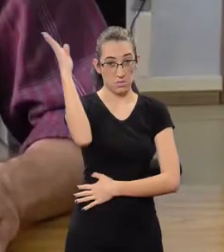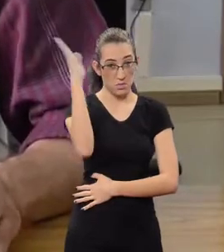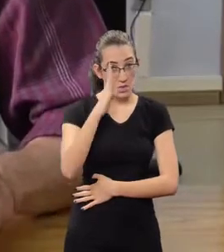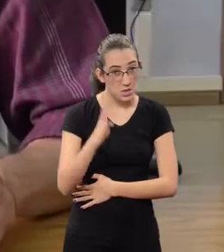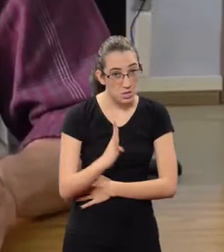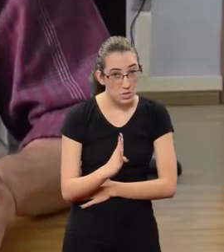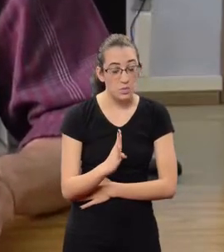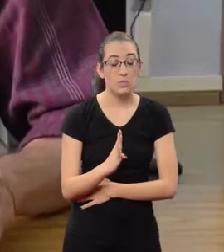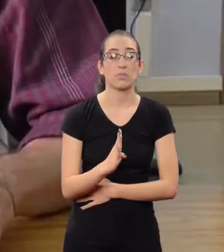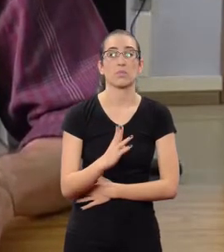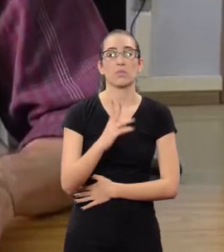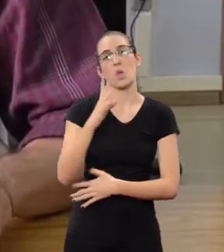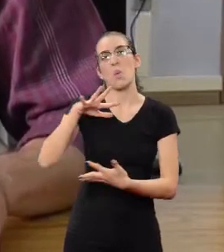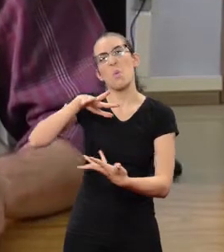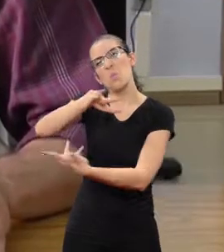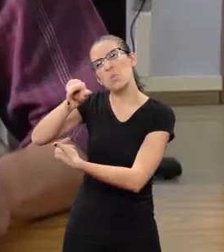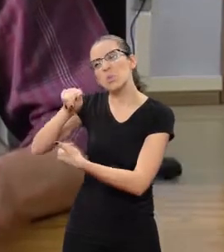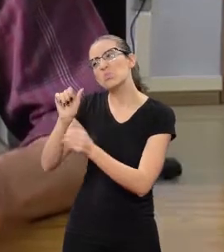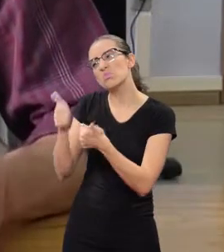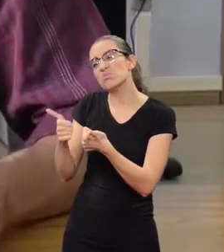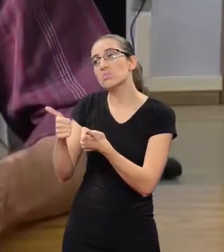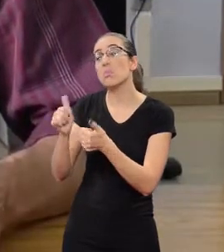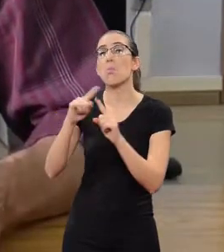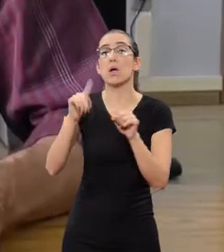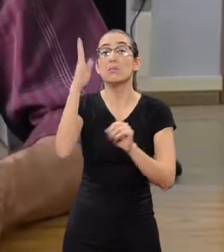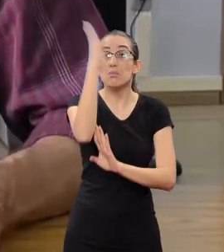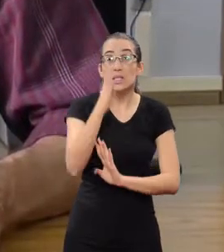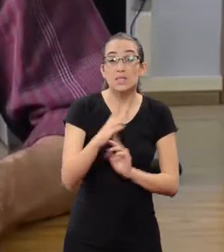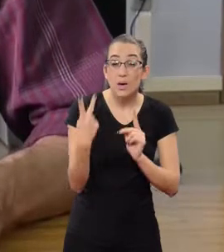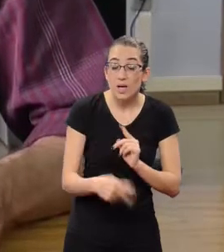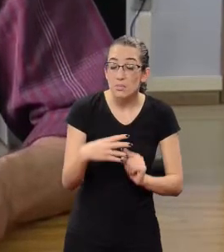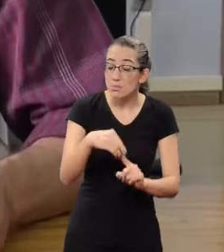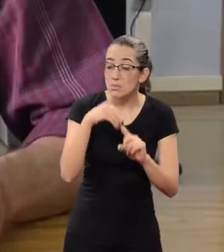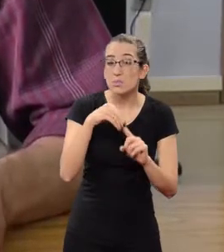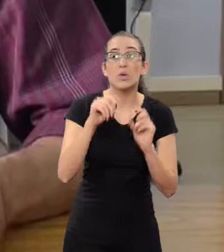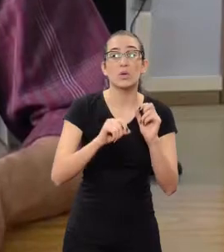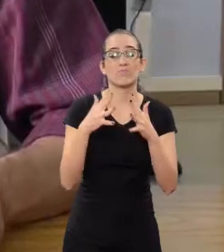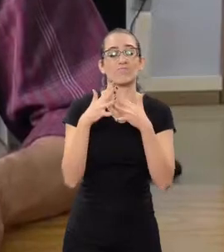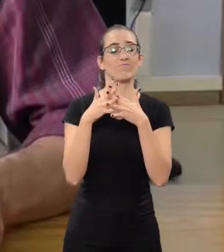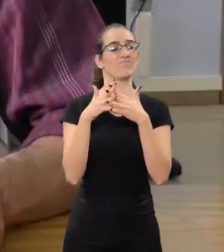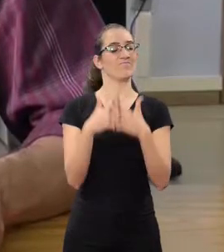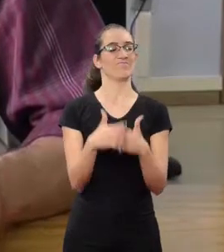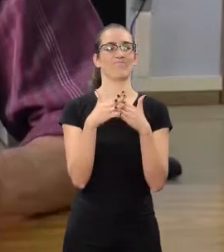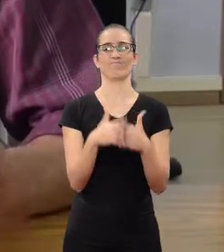especially today, in the whole world, but specifically in Brazil, there is a huge confusion